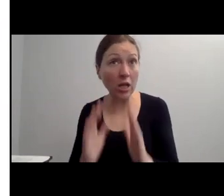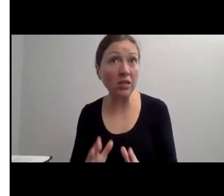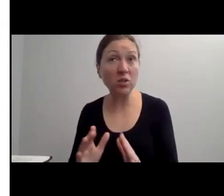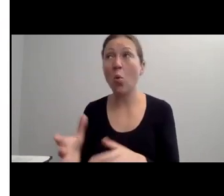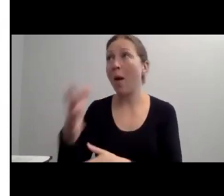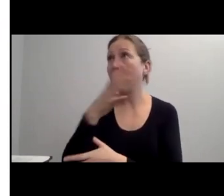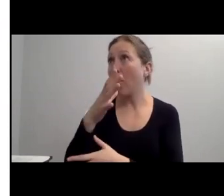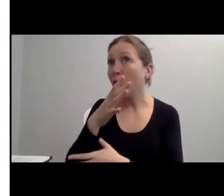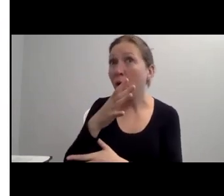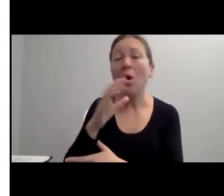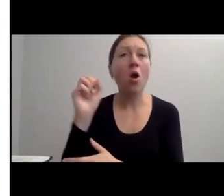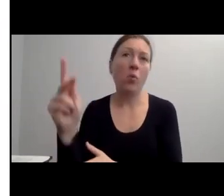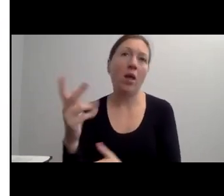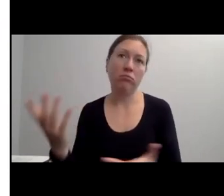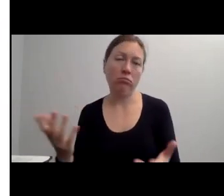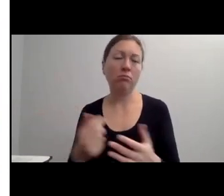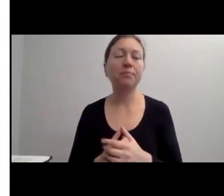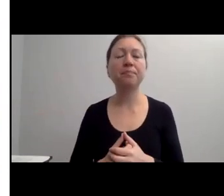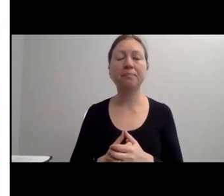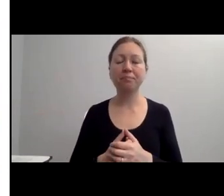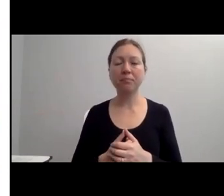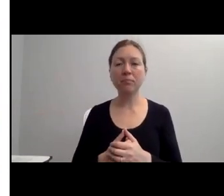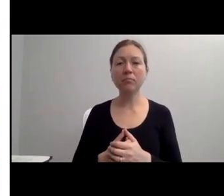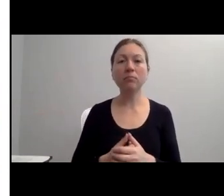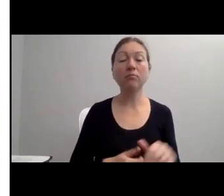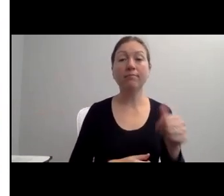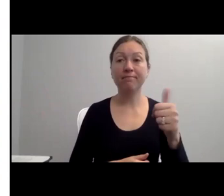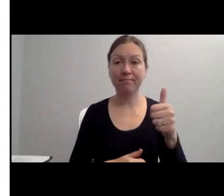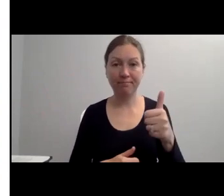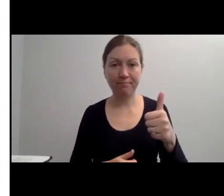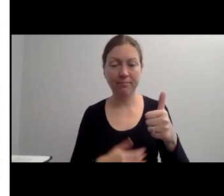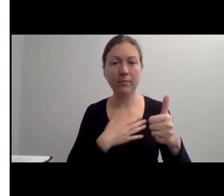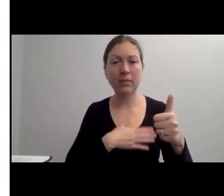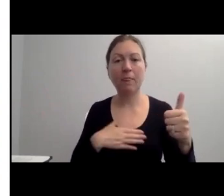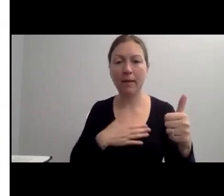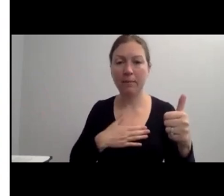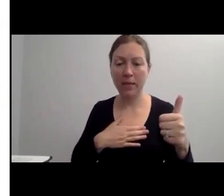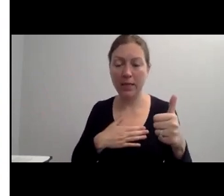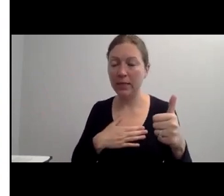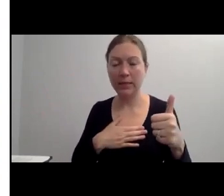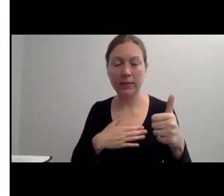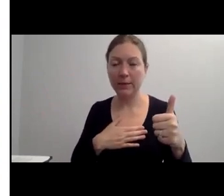"NOW, IDENTITY FIRST LANGUAGE PUTS THE EMPHASIS ON THE DISABILITY.